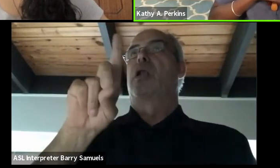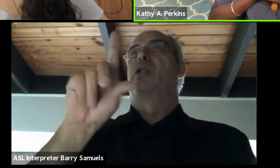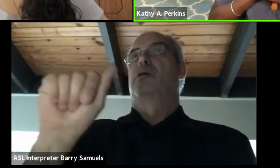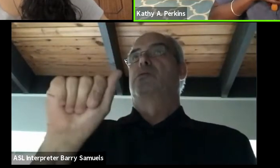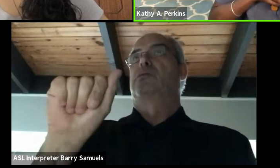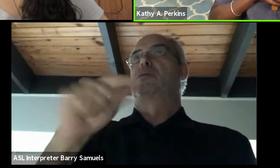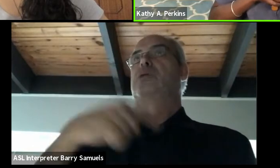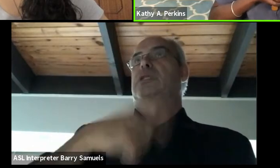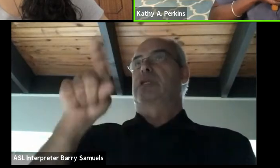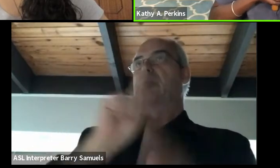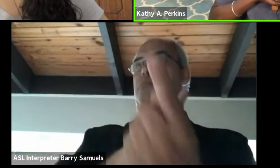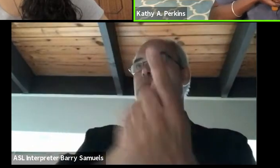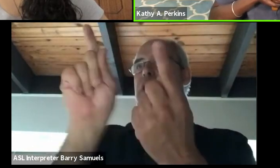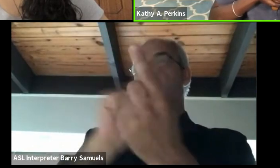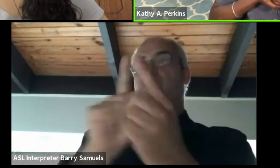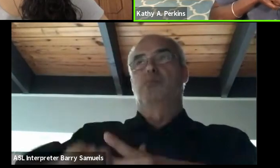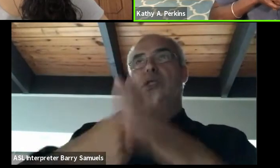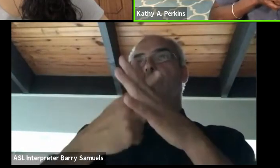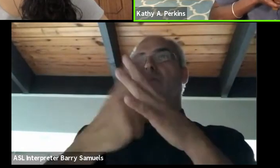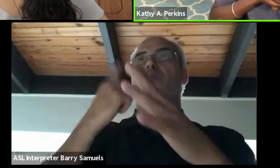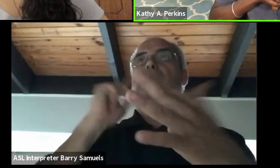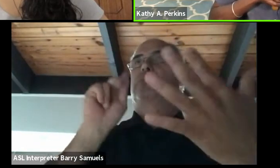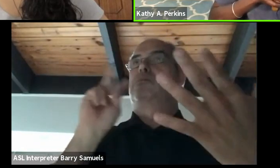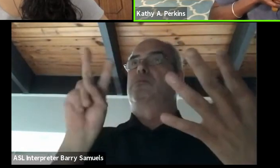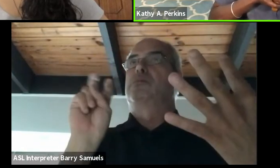And I just began to see that it was a real problem.